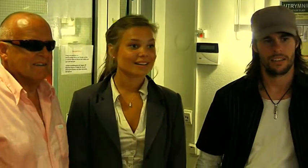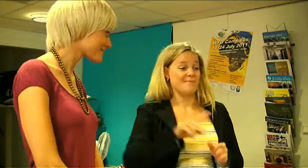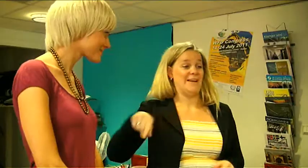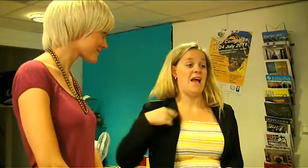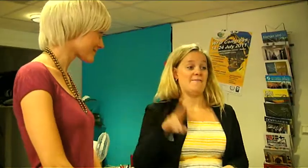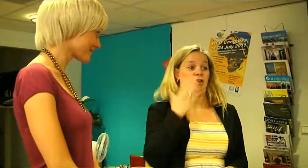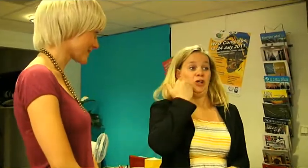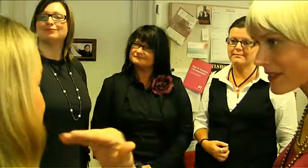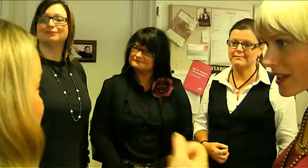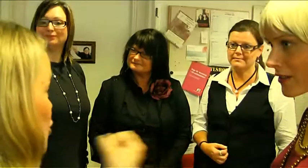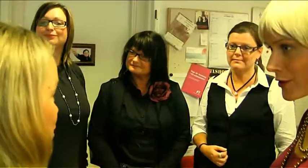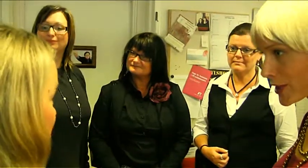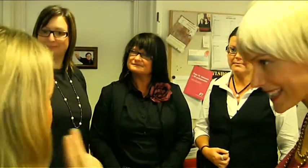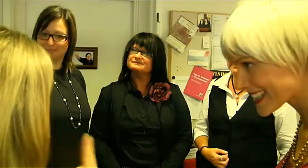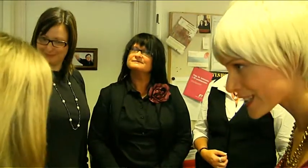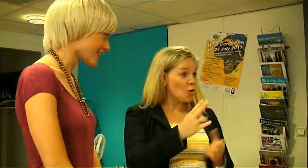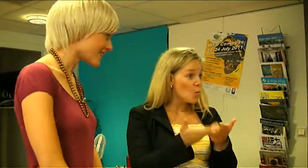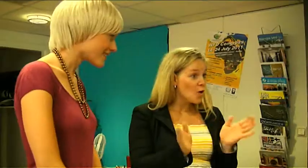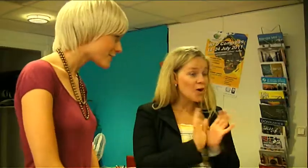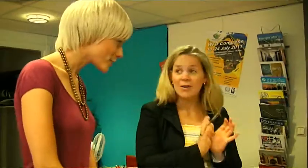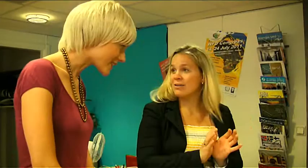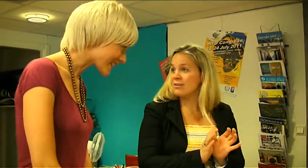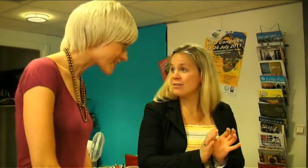We just moved here. This is a new premise.